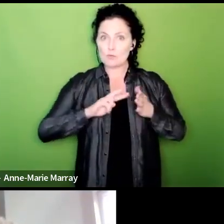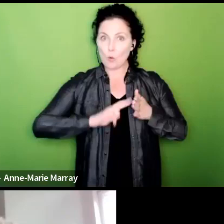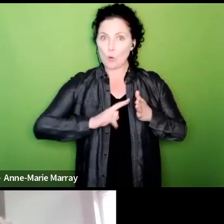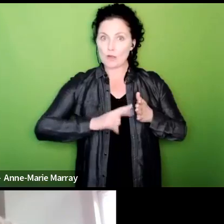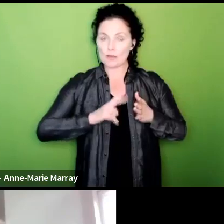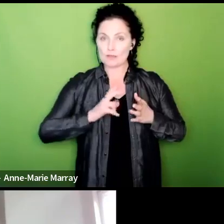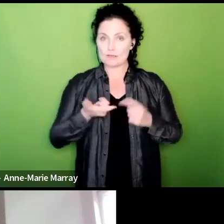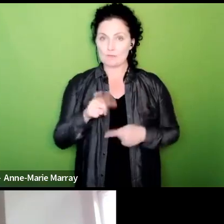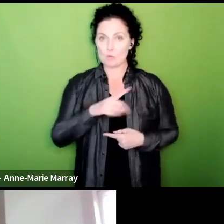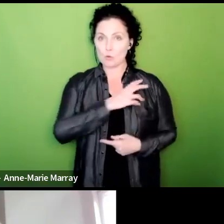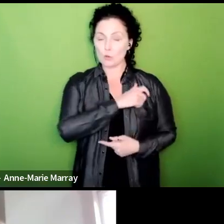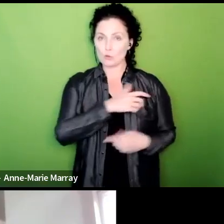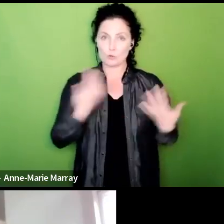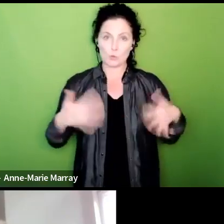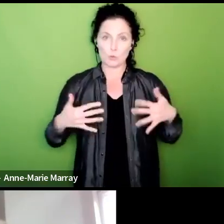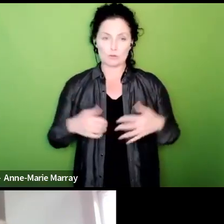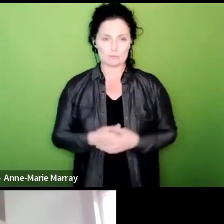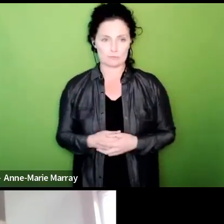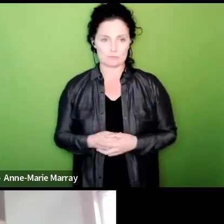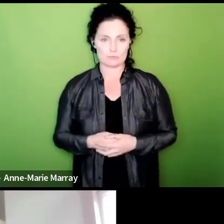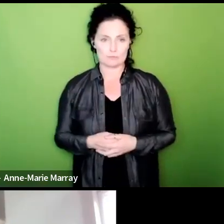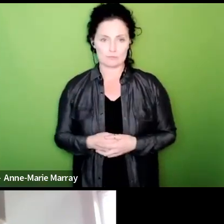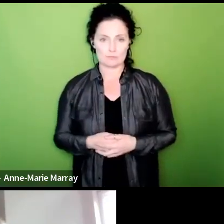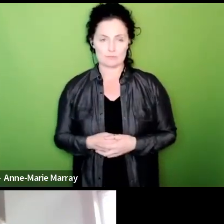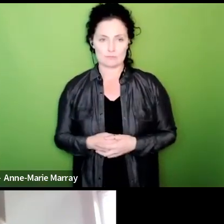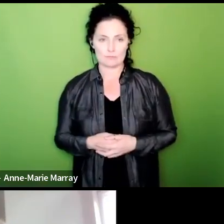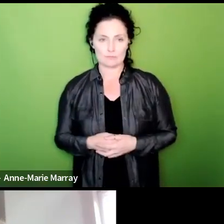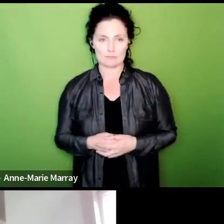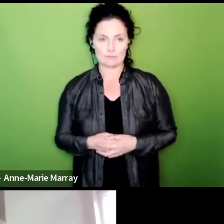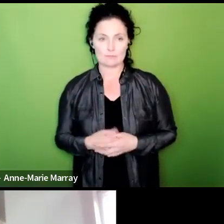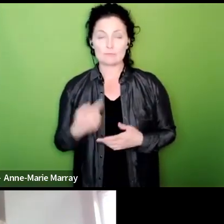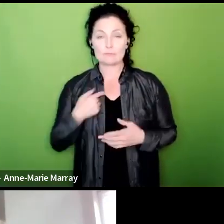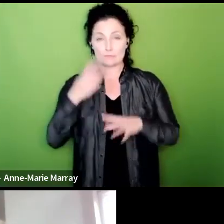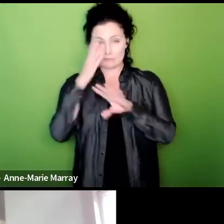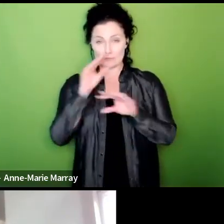whilst Mark is ploughing through all of that I'll try and give you a little bit of an update there